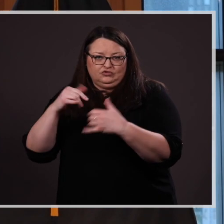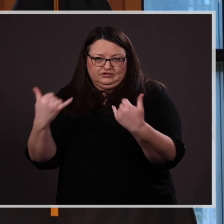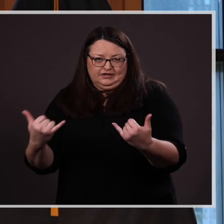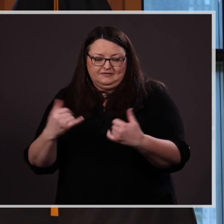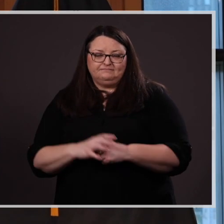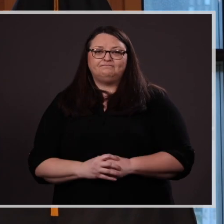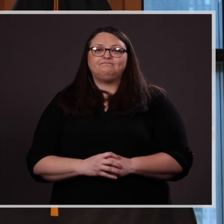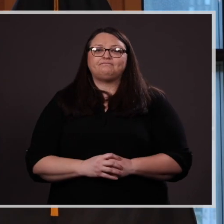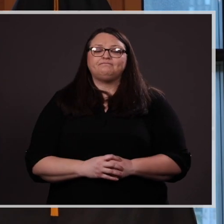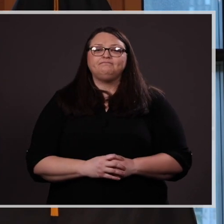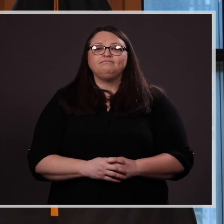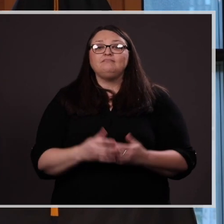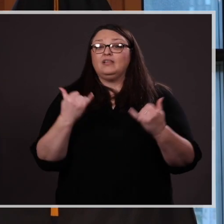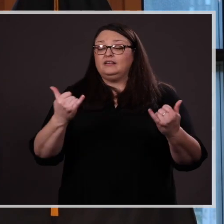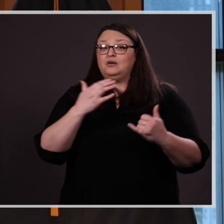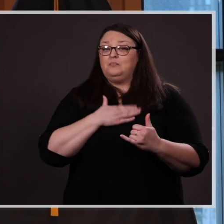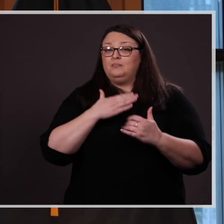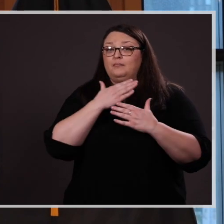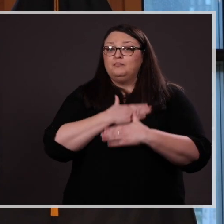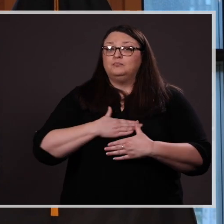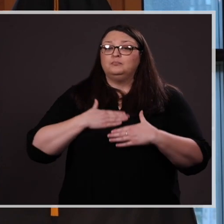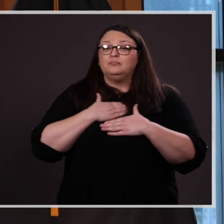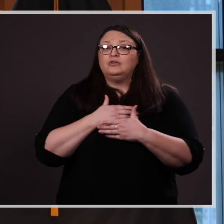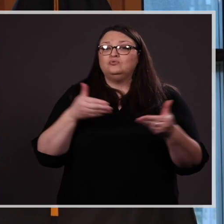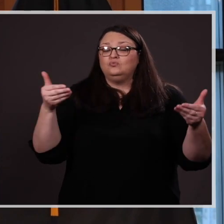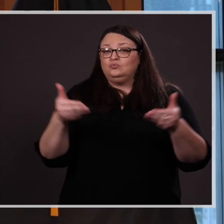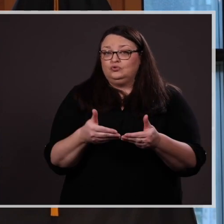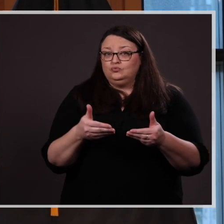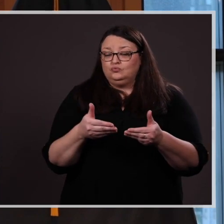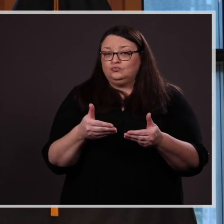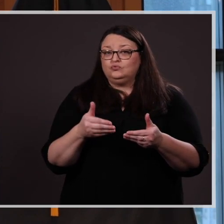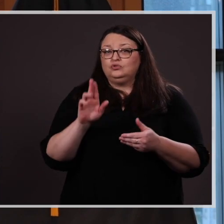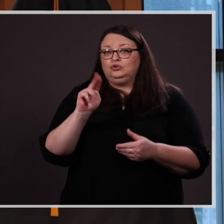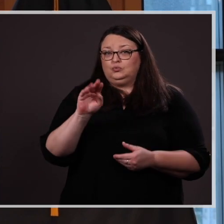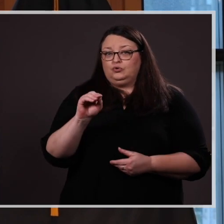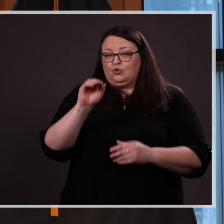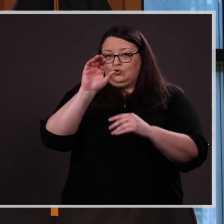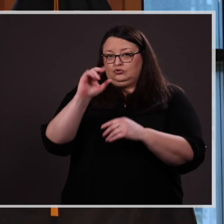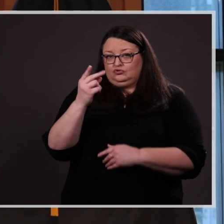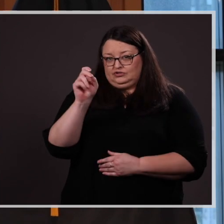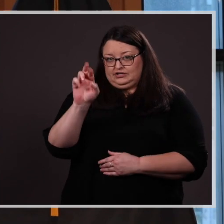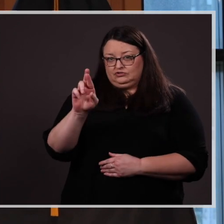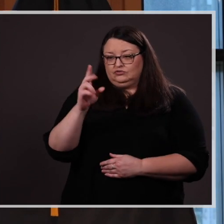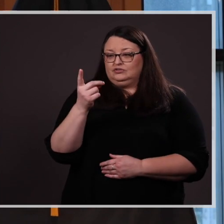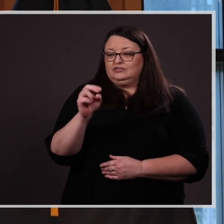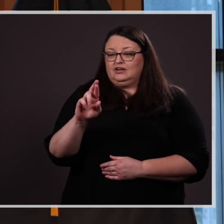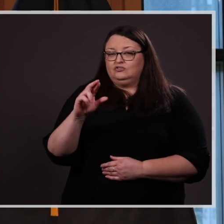Now, it is my pleasure to introduce UNO's Chancellor, Dr. Jeffrey P. Gold. Dr. Gold